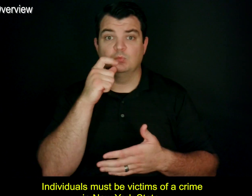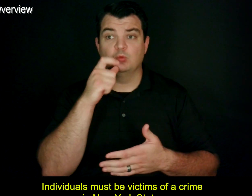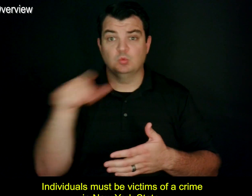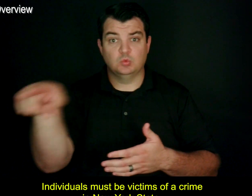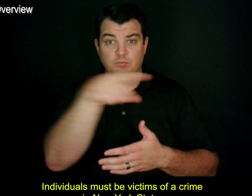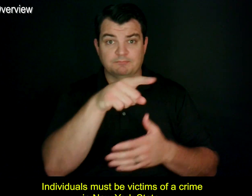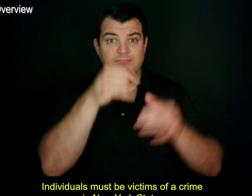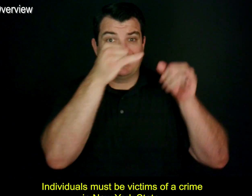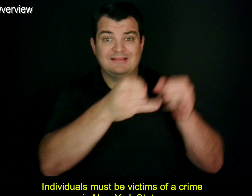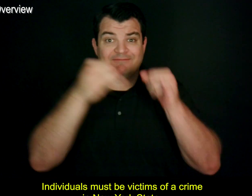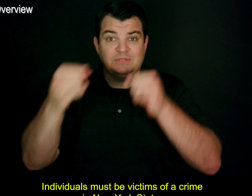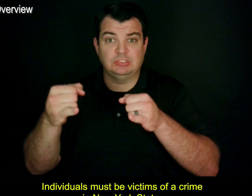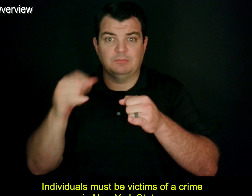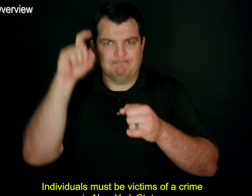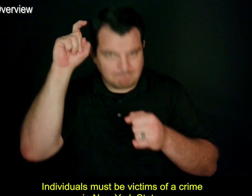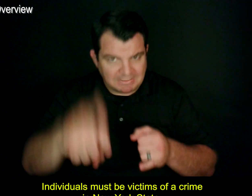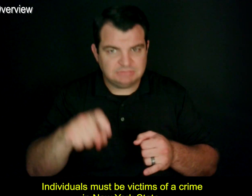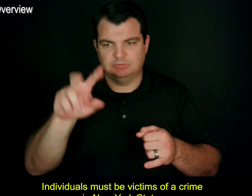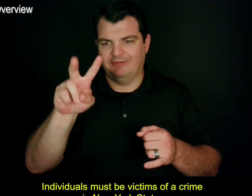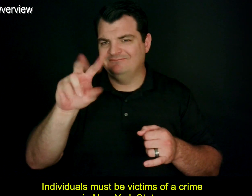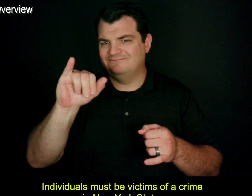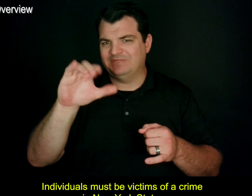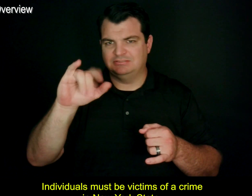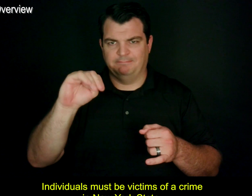Individuals must be victims of a crime in New York State.